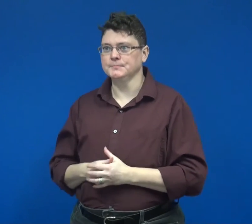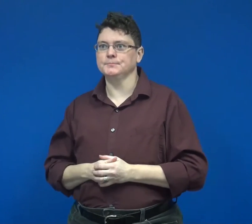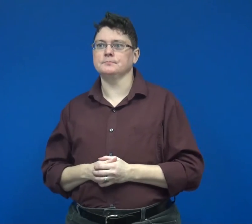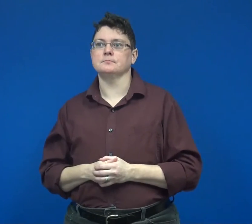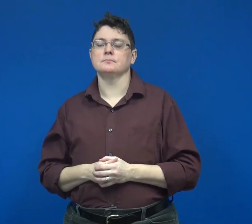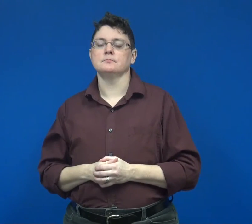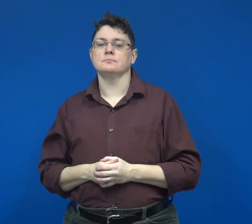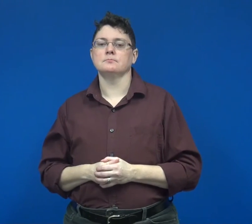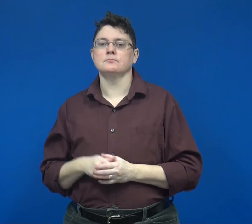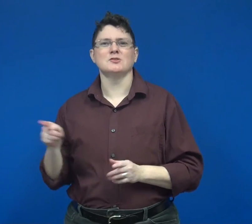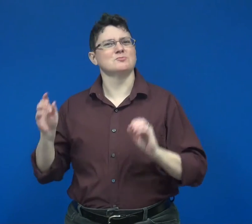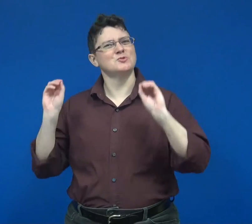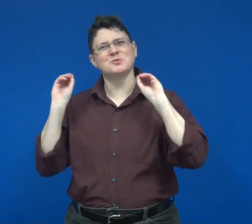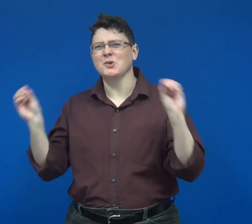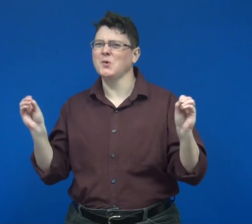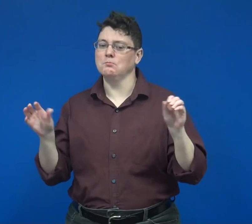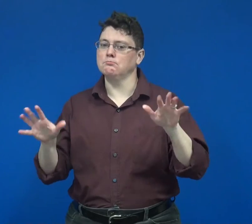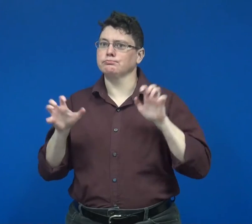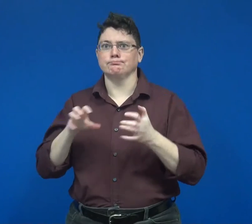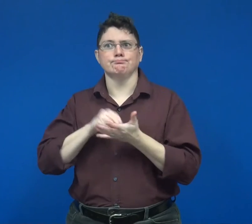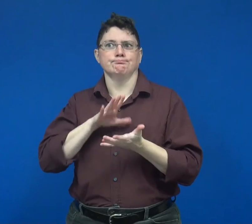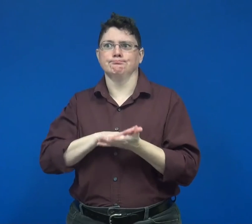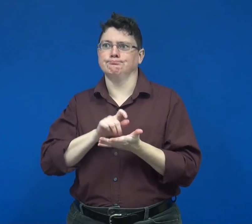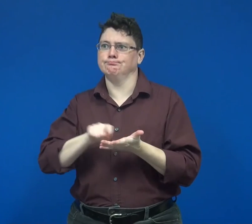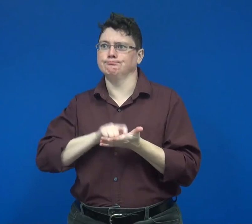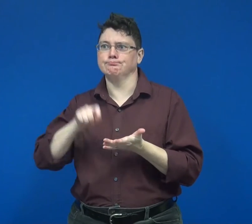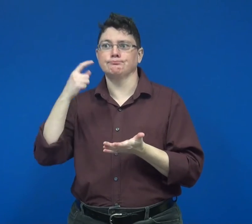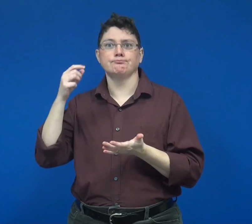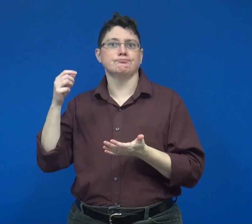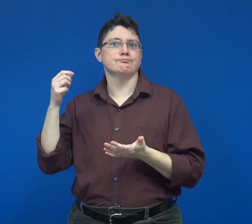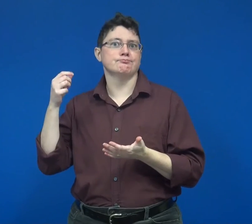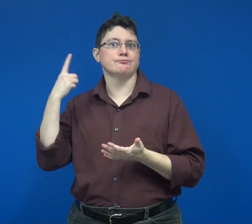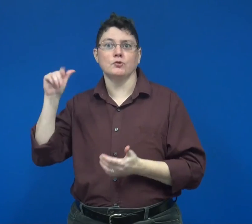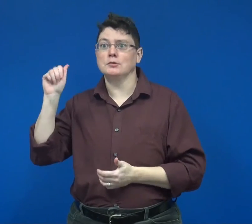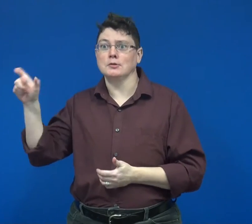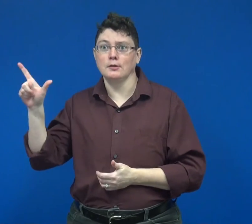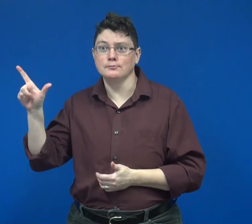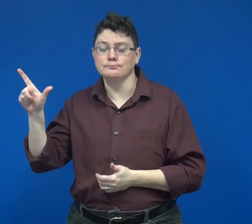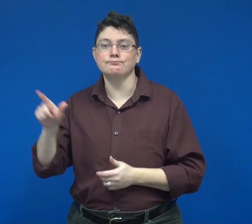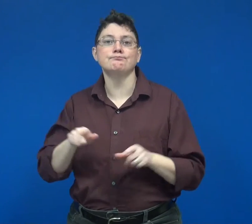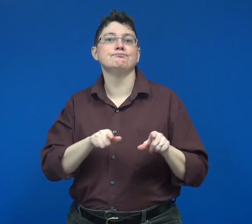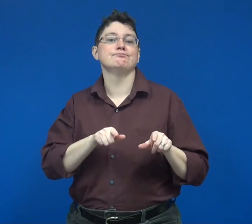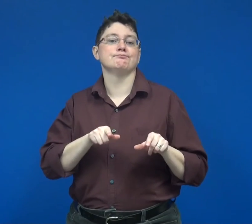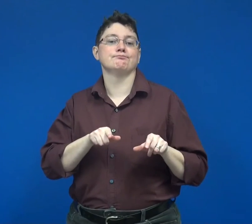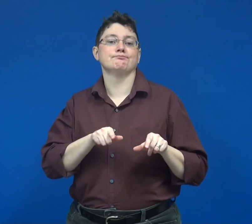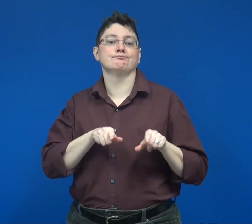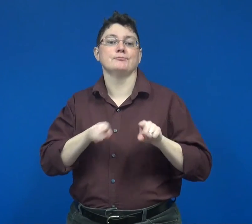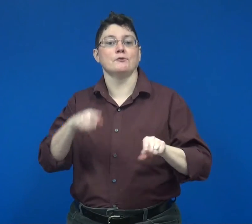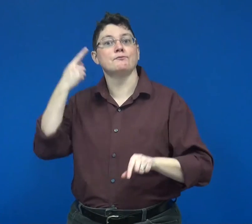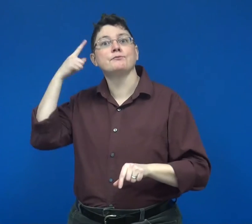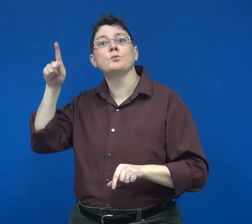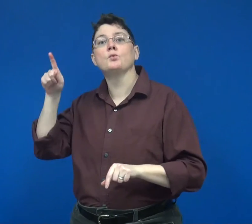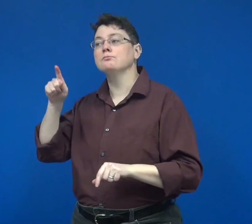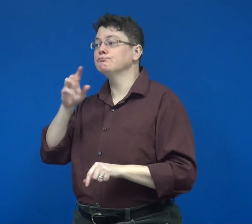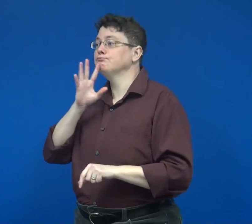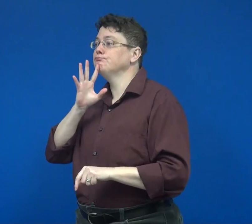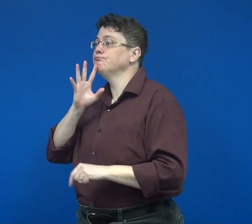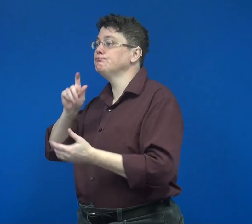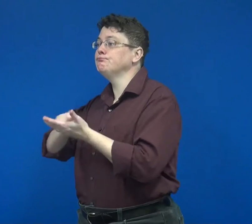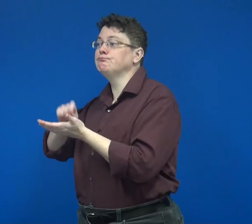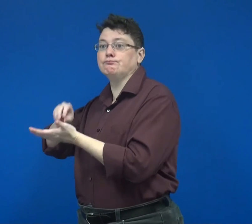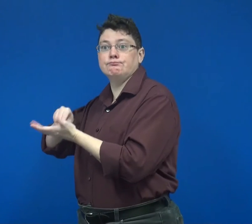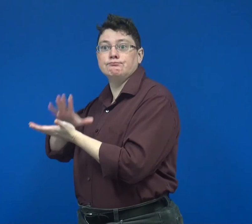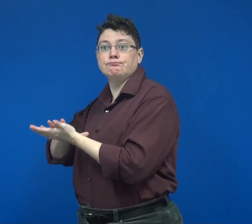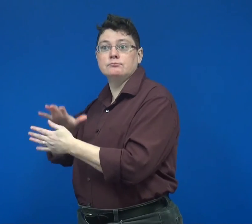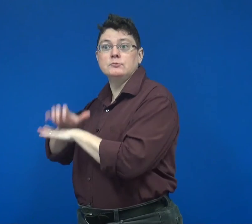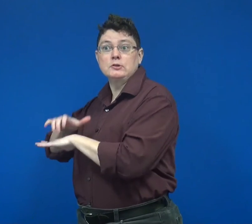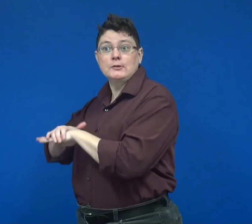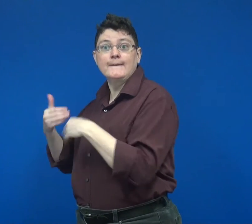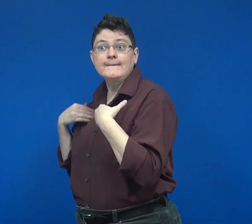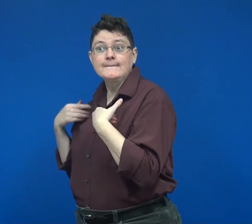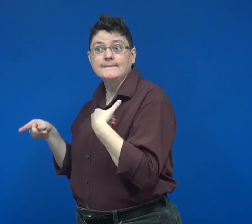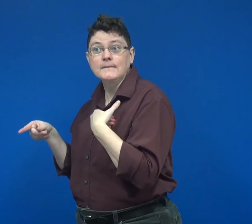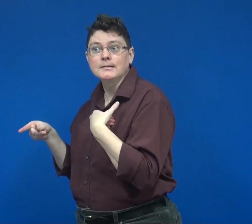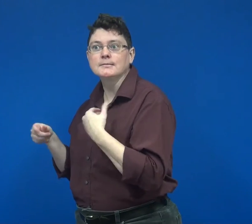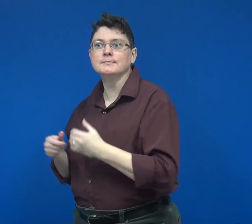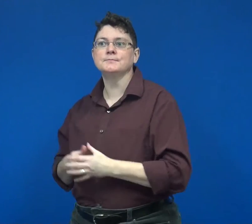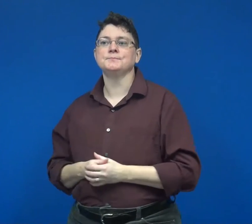As there is no static representation of ASL as there is text for spoken languages such as English